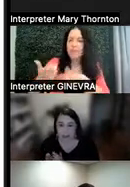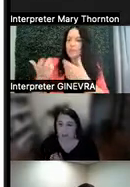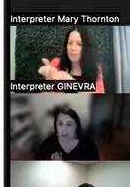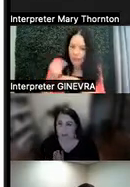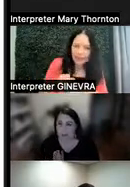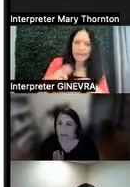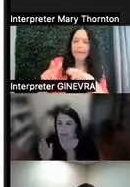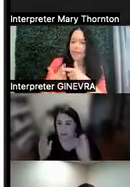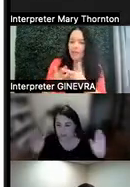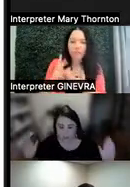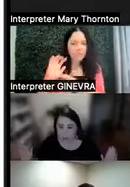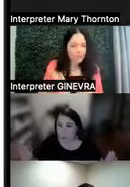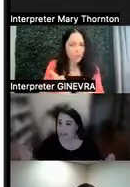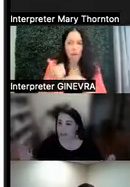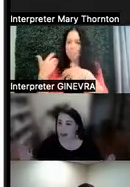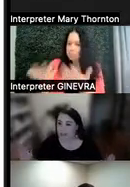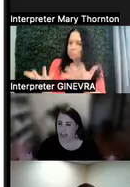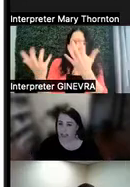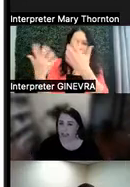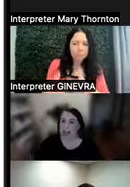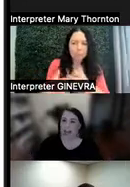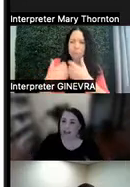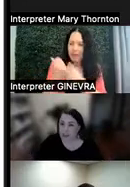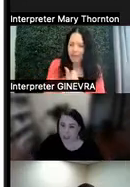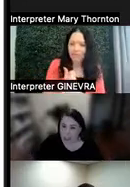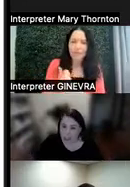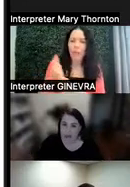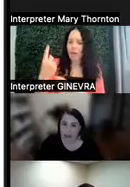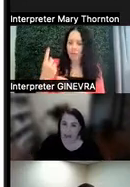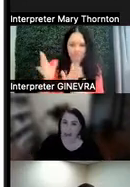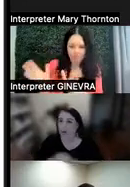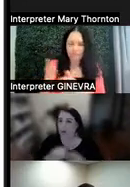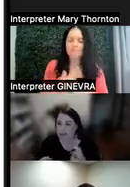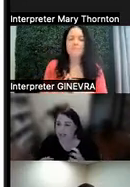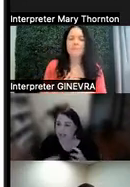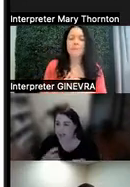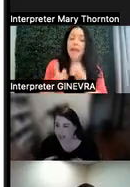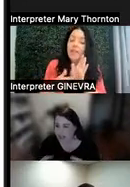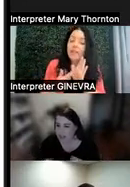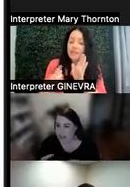will be great for everybody. And there will be times when we make these modifications